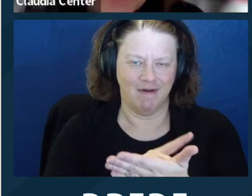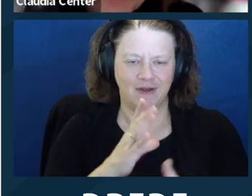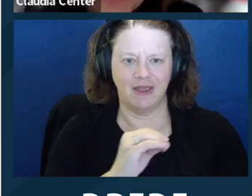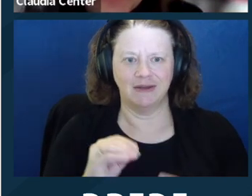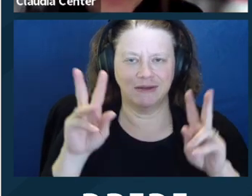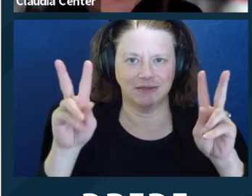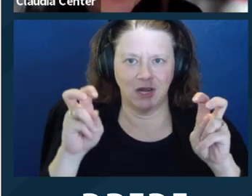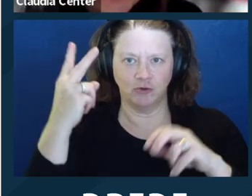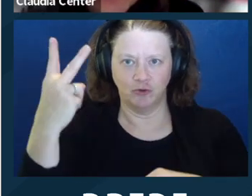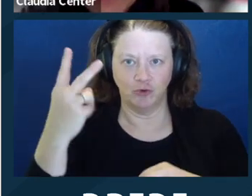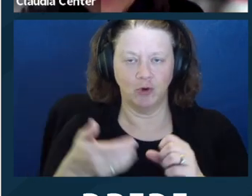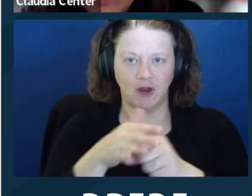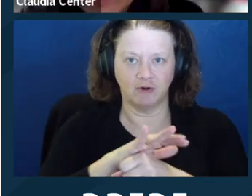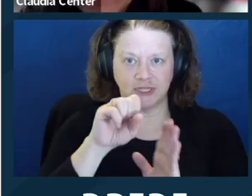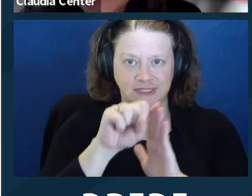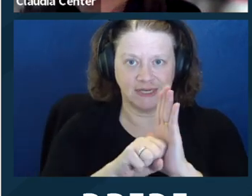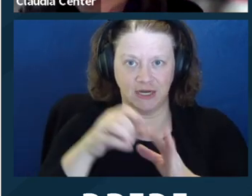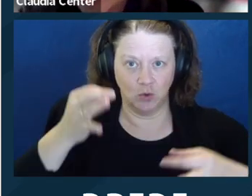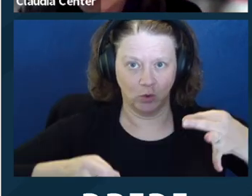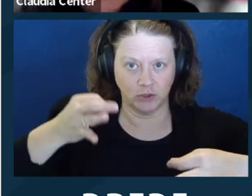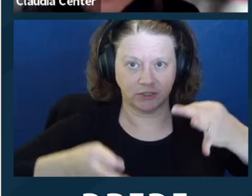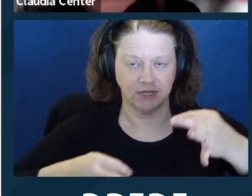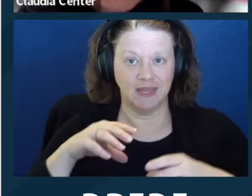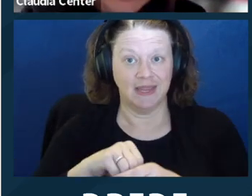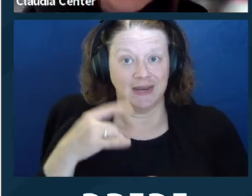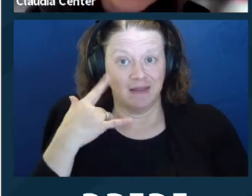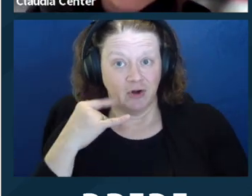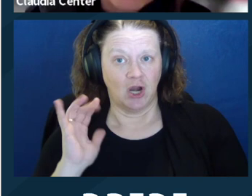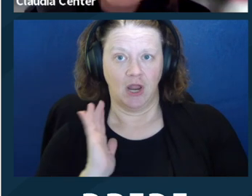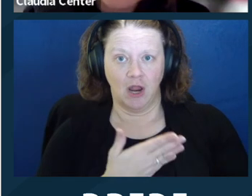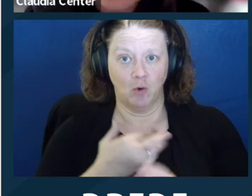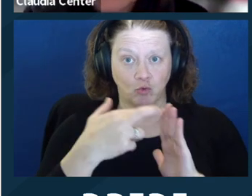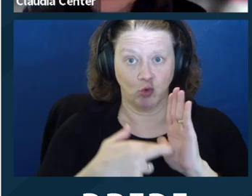and Title II covers state courts. And in California, our rule of court that